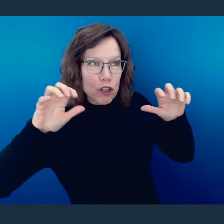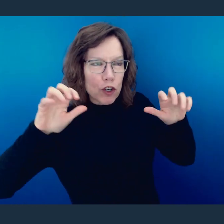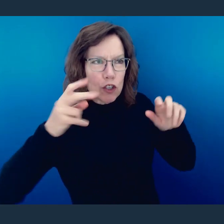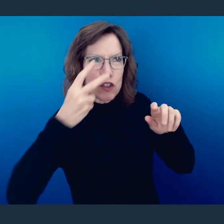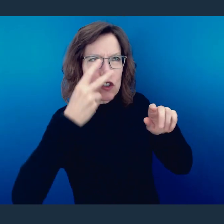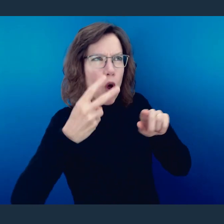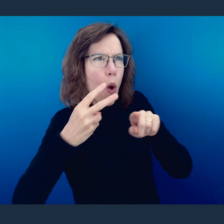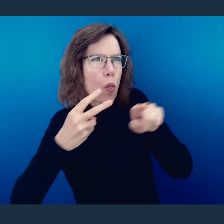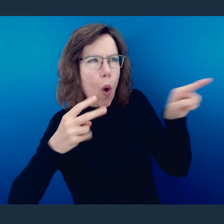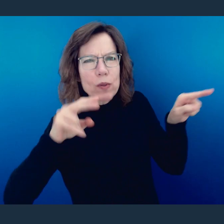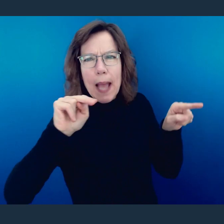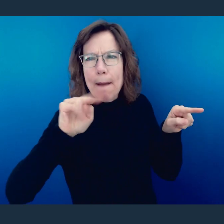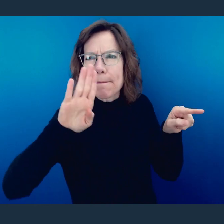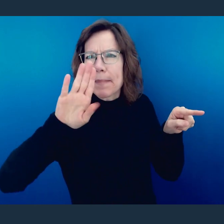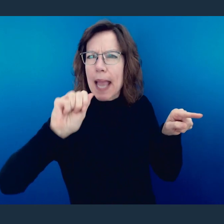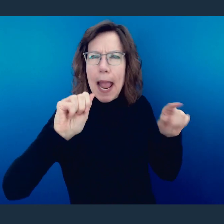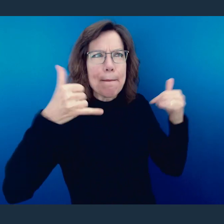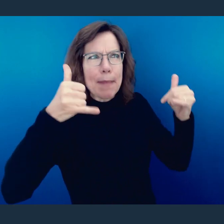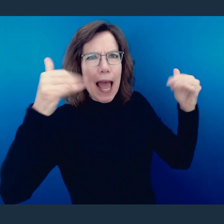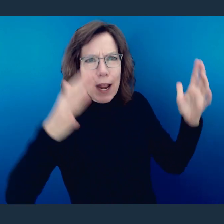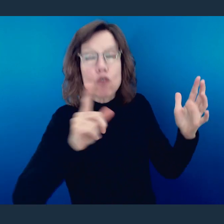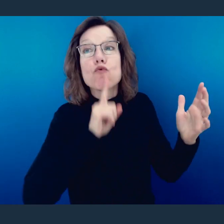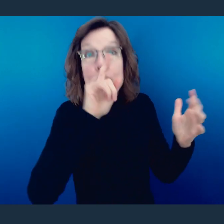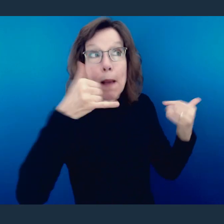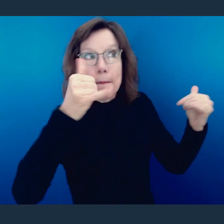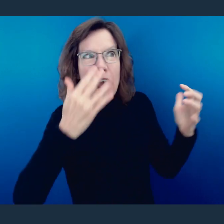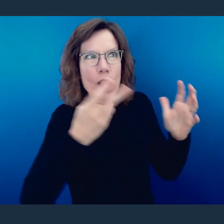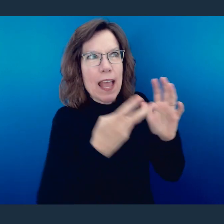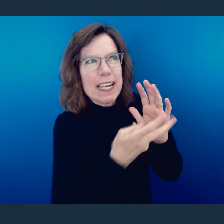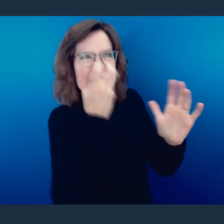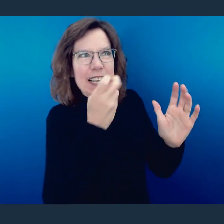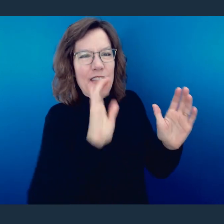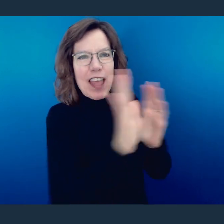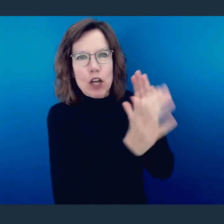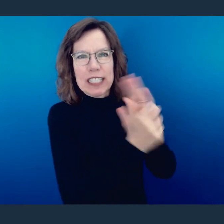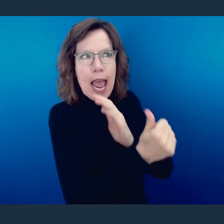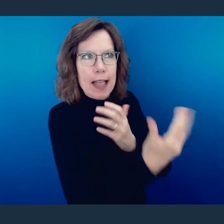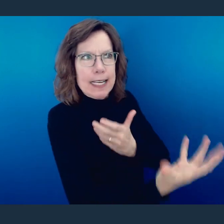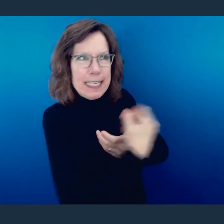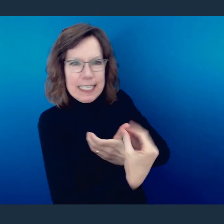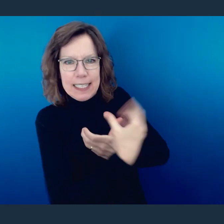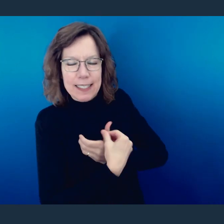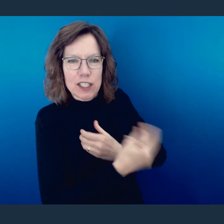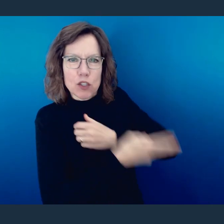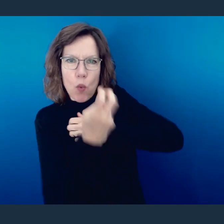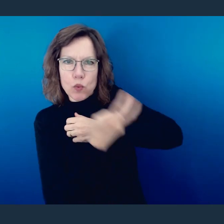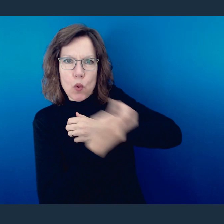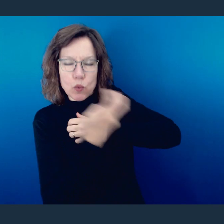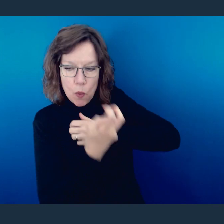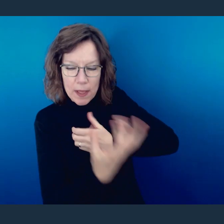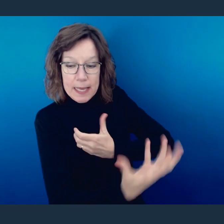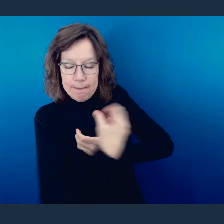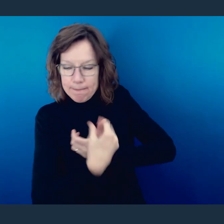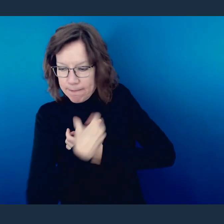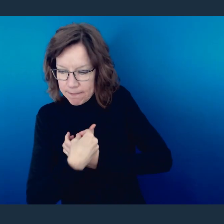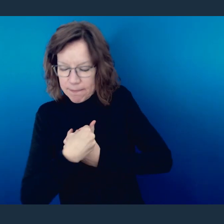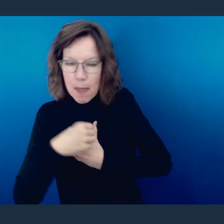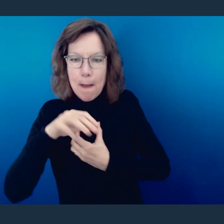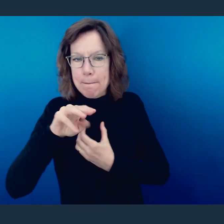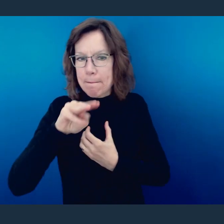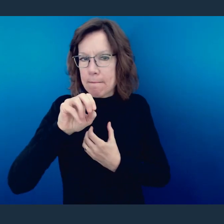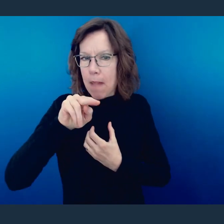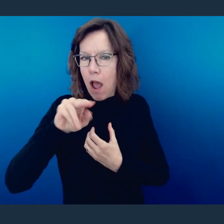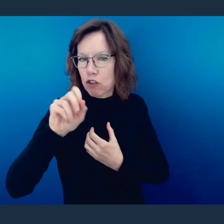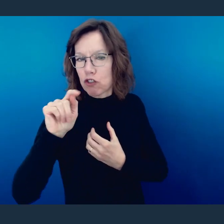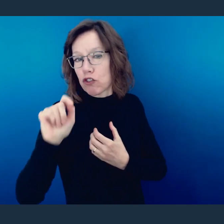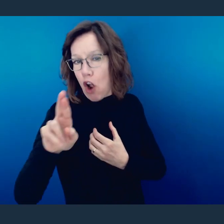the talent of various NBA players at the time. In response, Bugs Bunny and the Loony Tunes